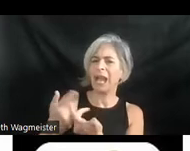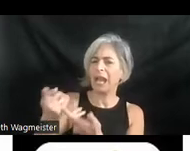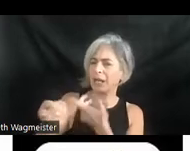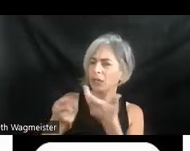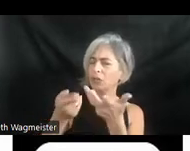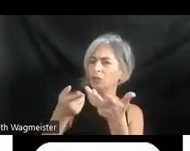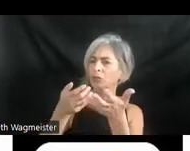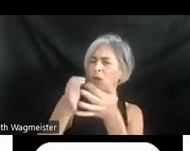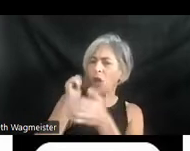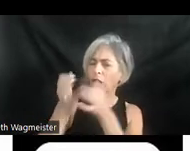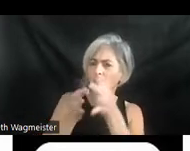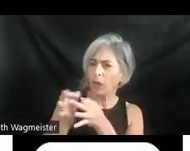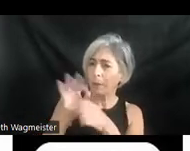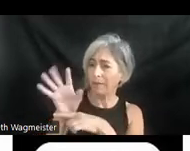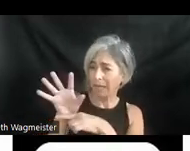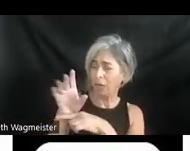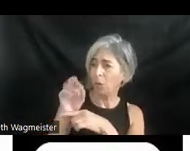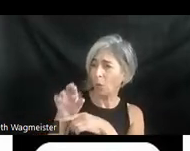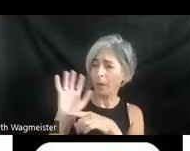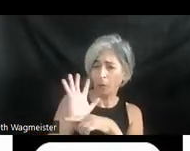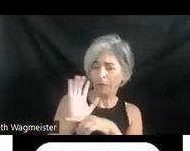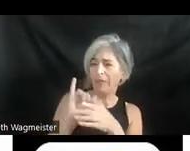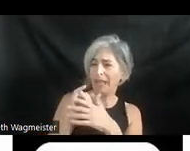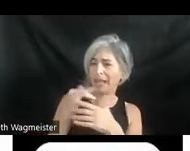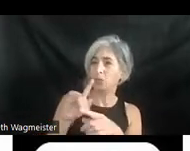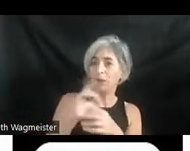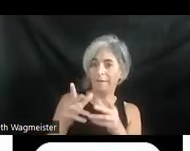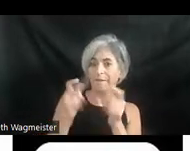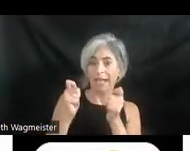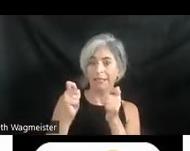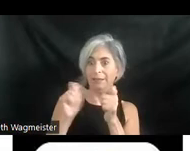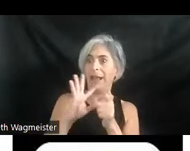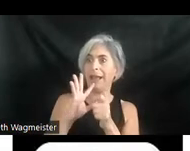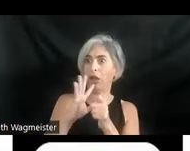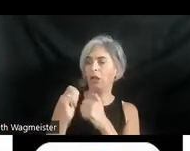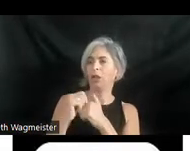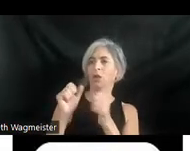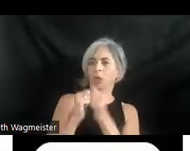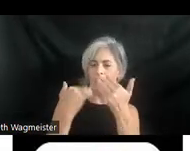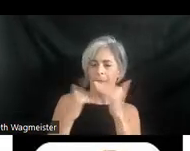describing a video or movie that has really fast dialogue with minimal time to interject